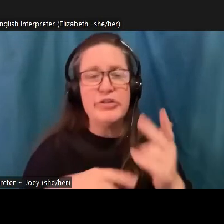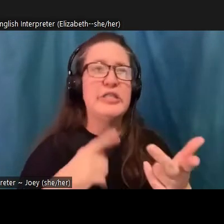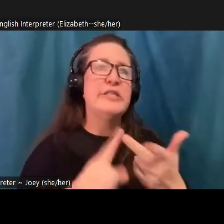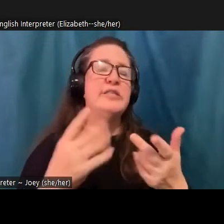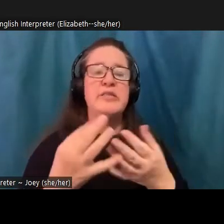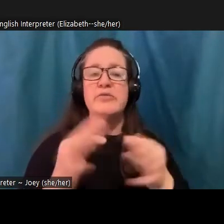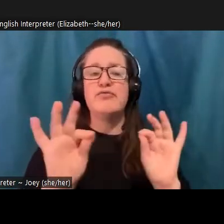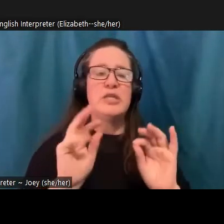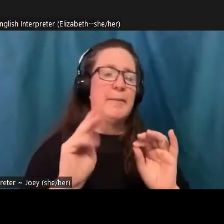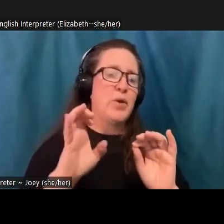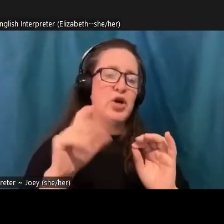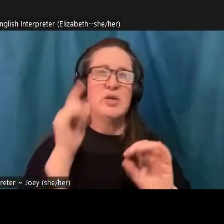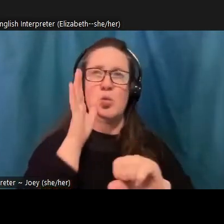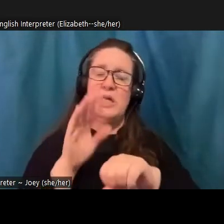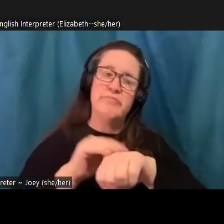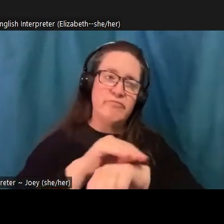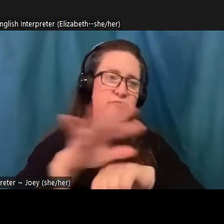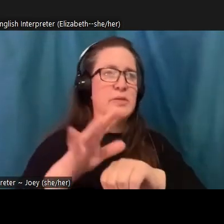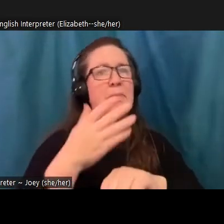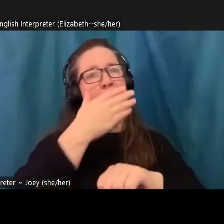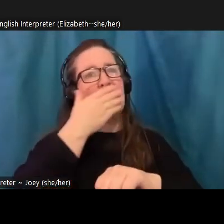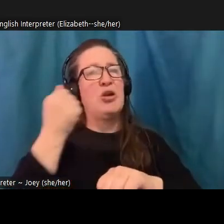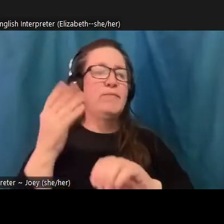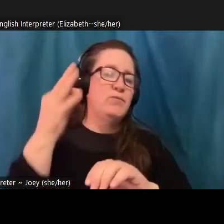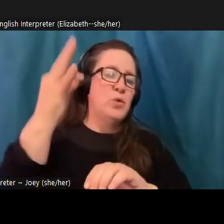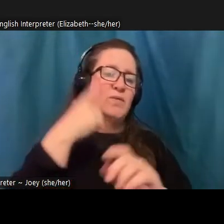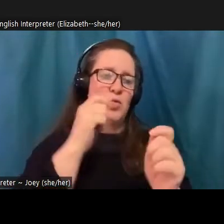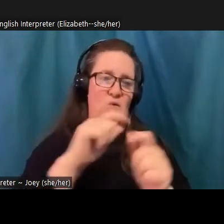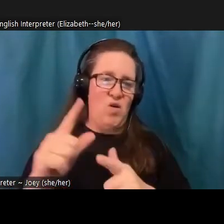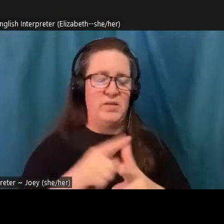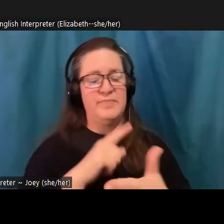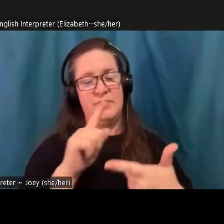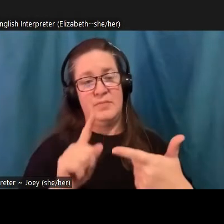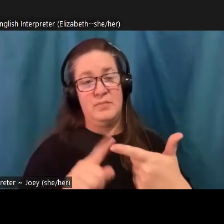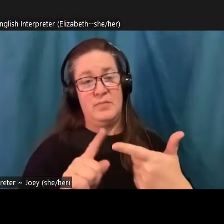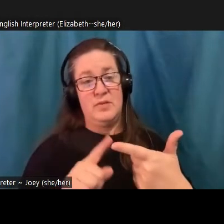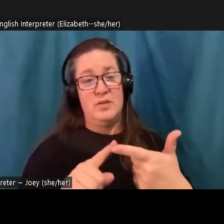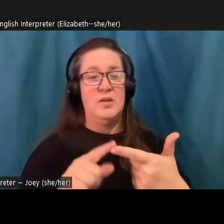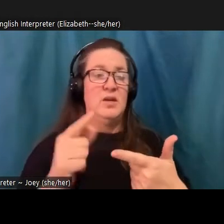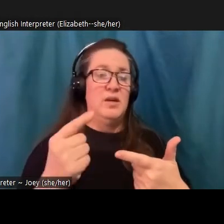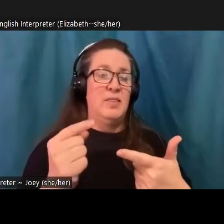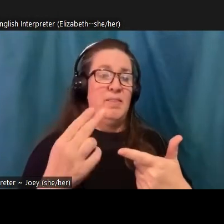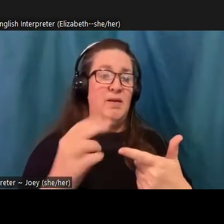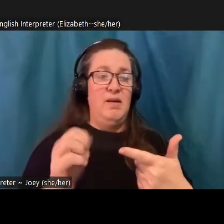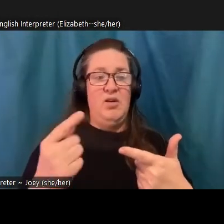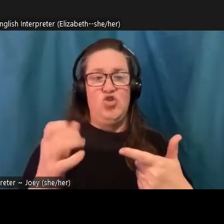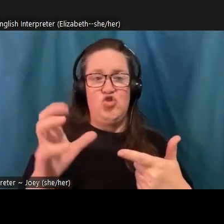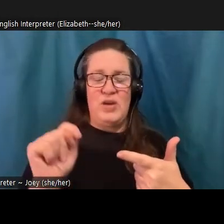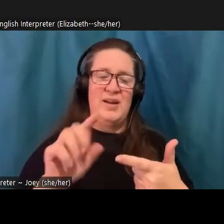better future for everyone. The second is the story of the great unraveling, and this is the one that predicts social and